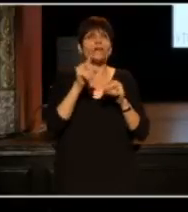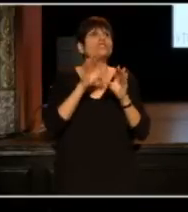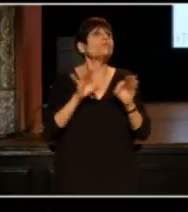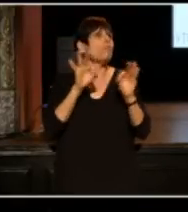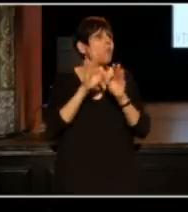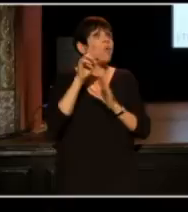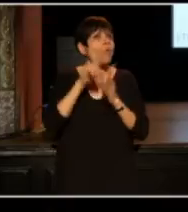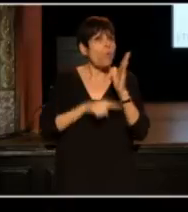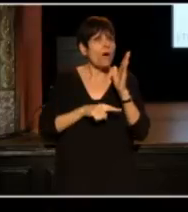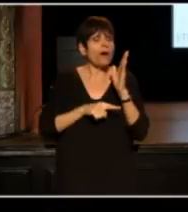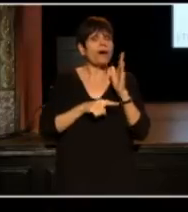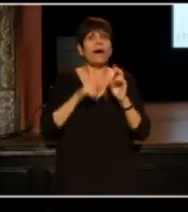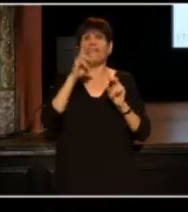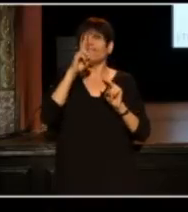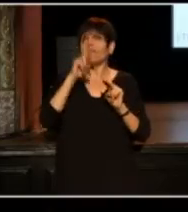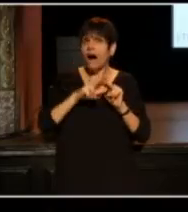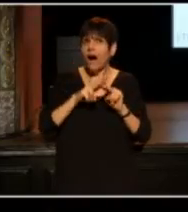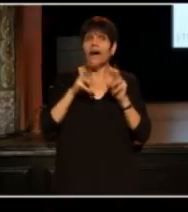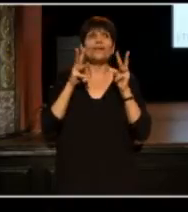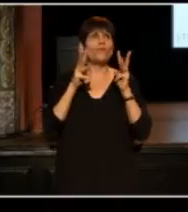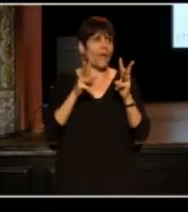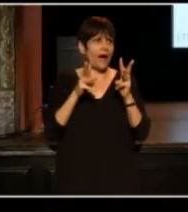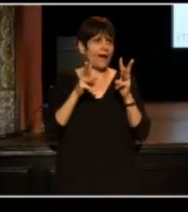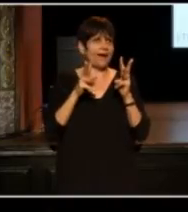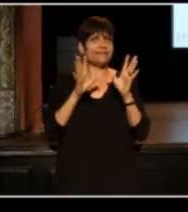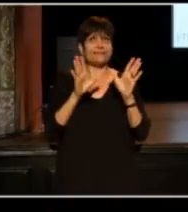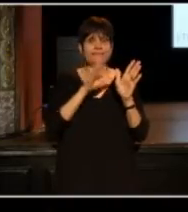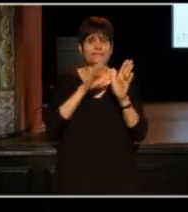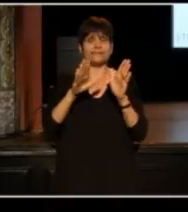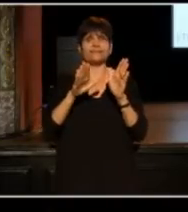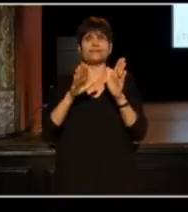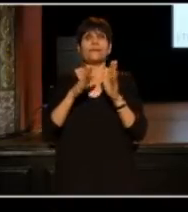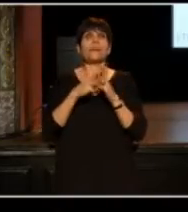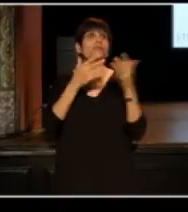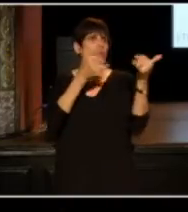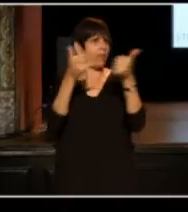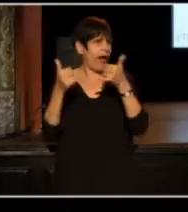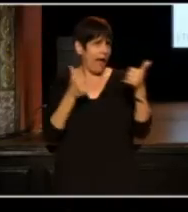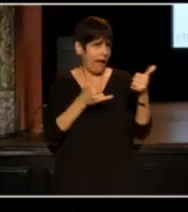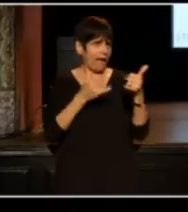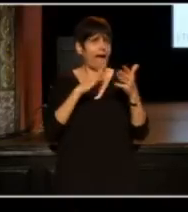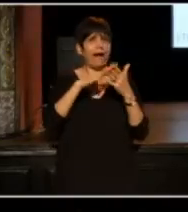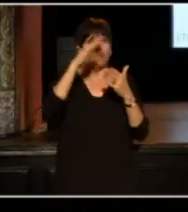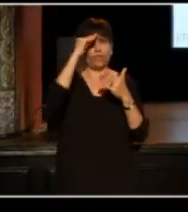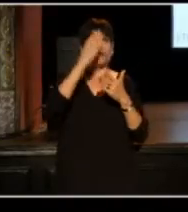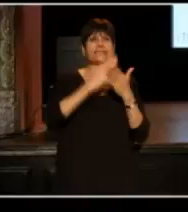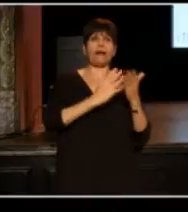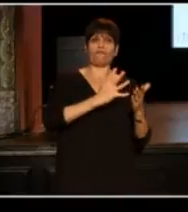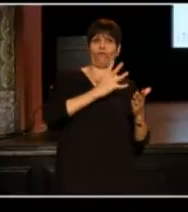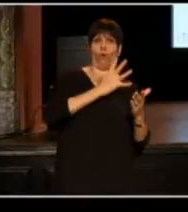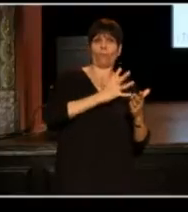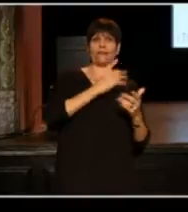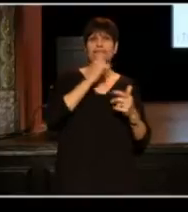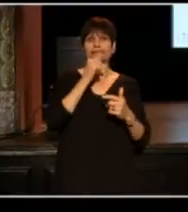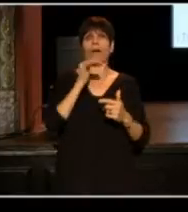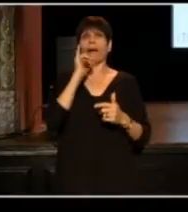There are fun ways to play that I have learned. Some formally, some informally, some by accident.